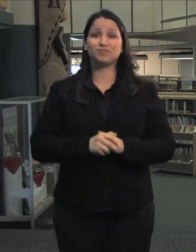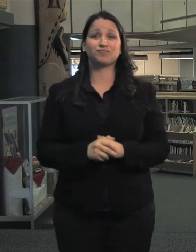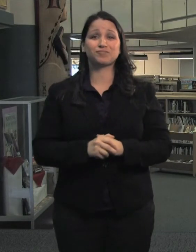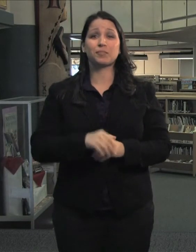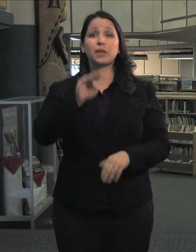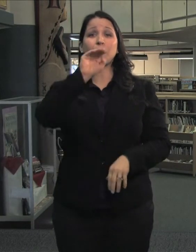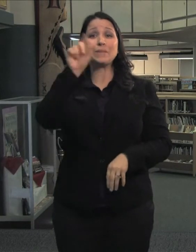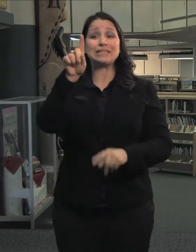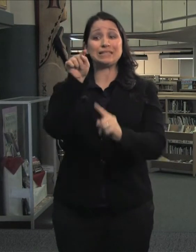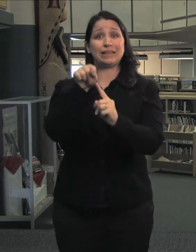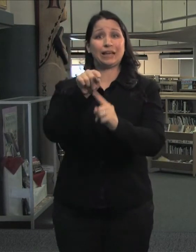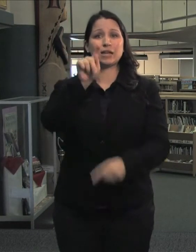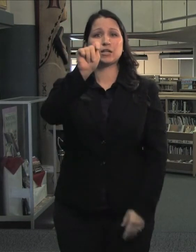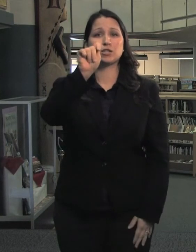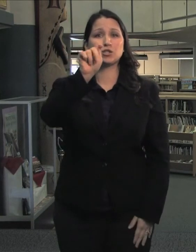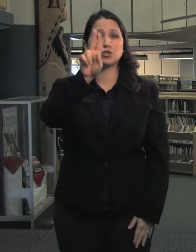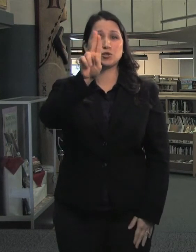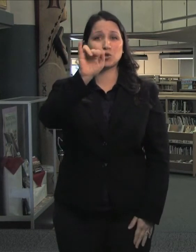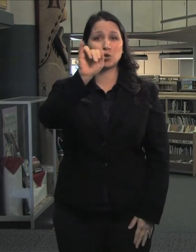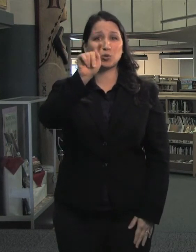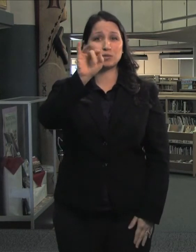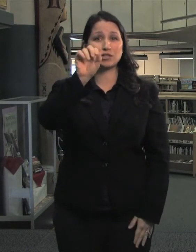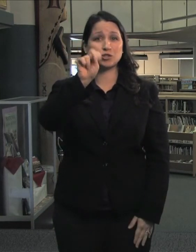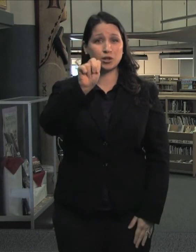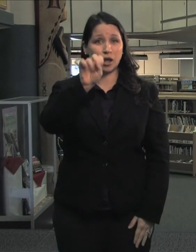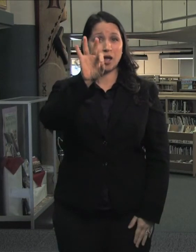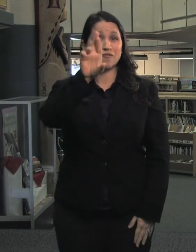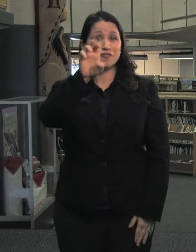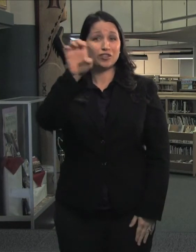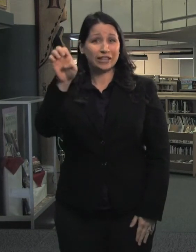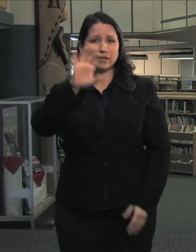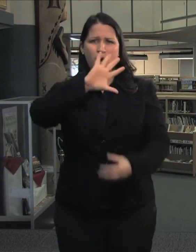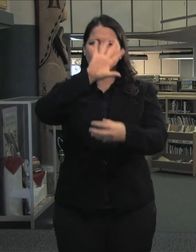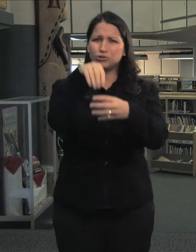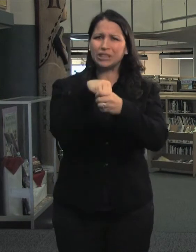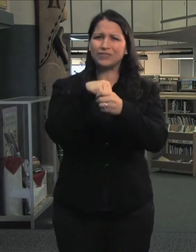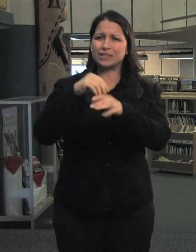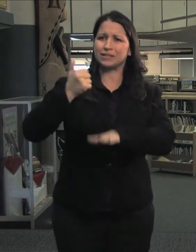MSSD offers tuition-free, comprehensive